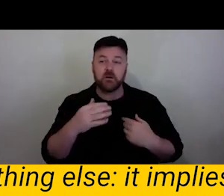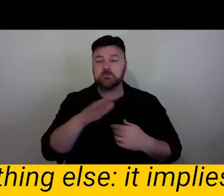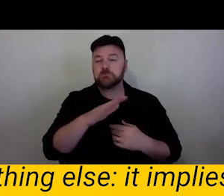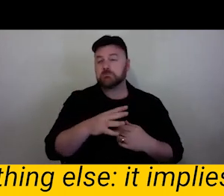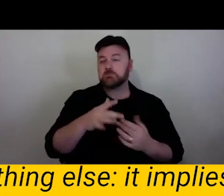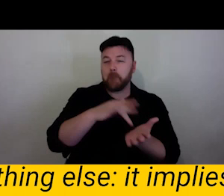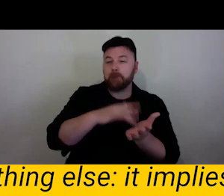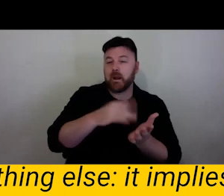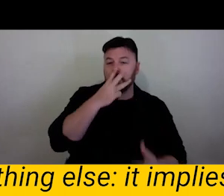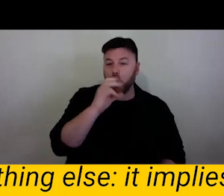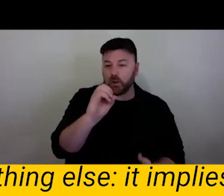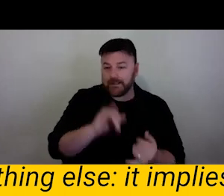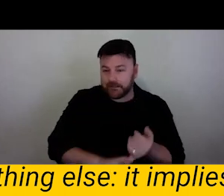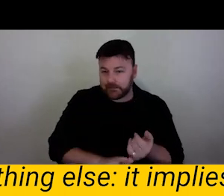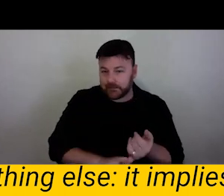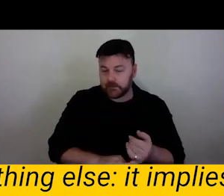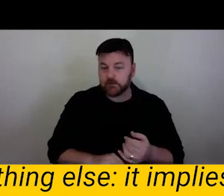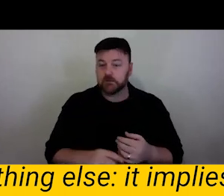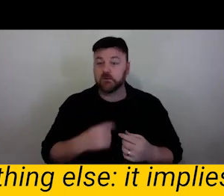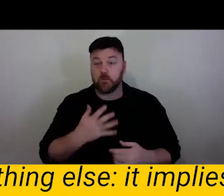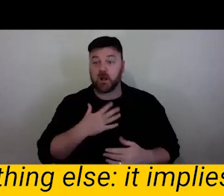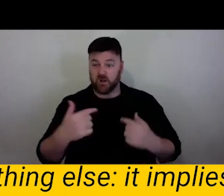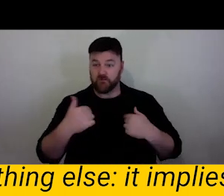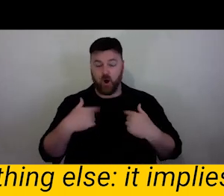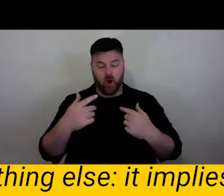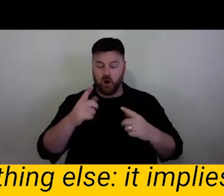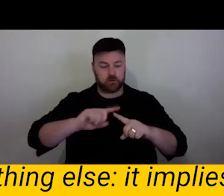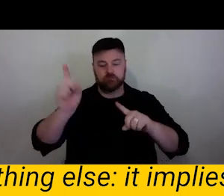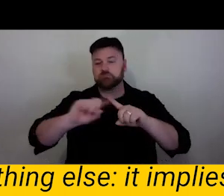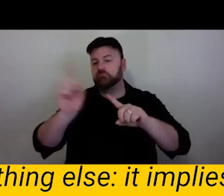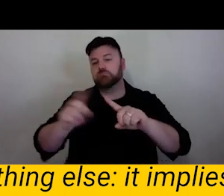a history of lots of collectives and collaborating a my on practice